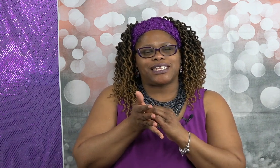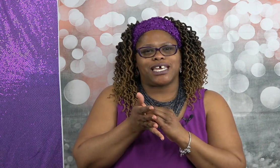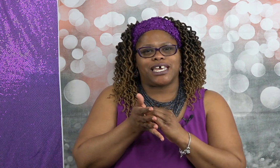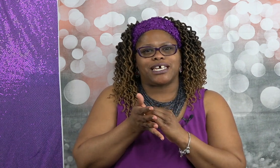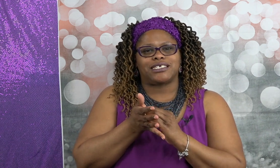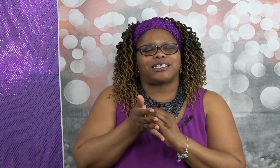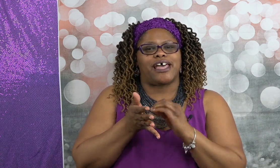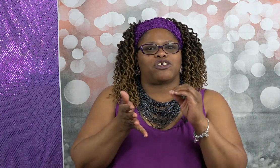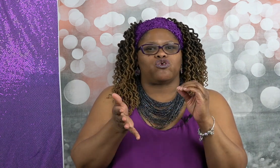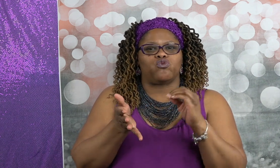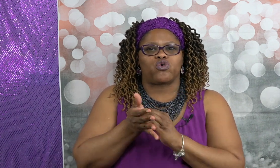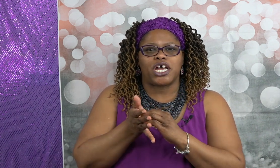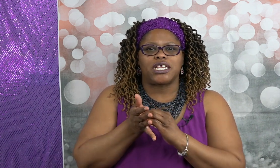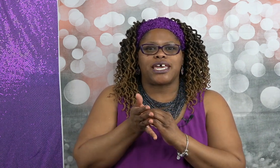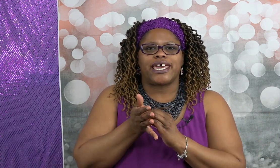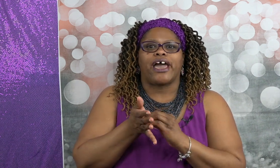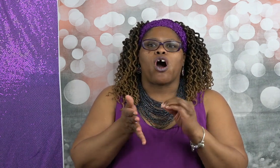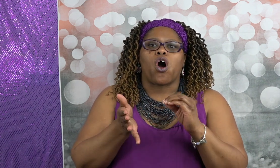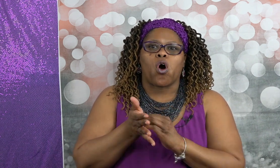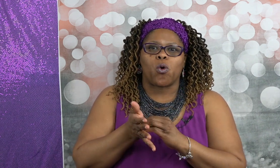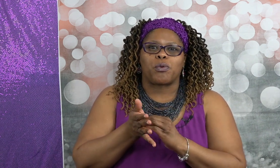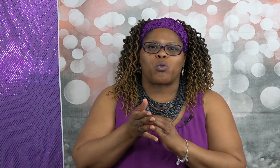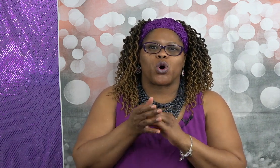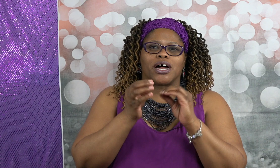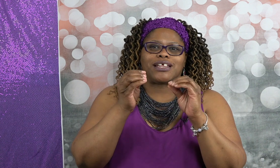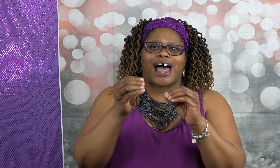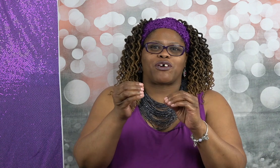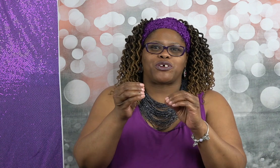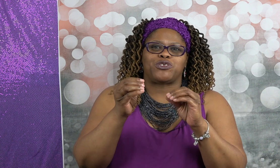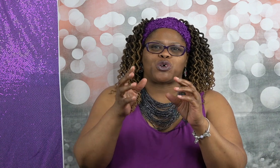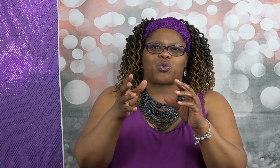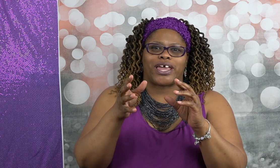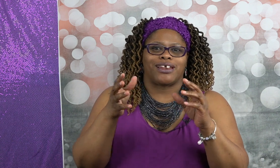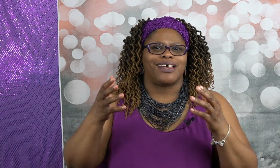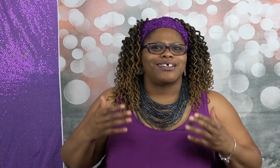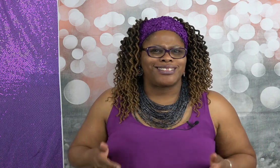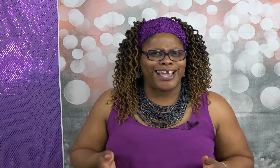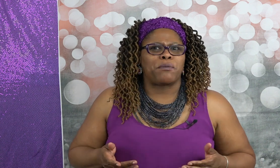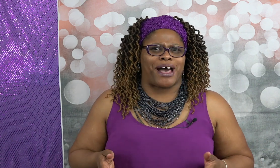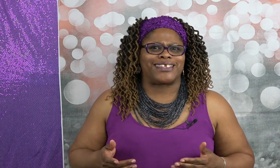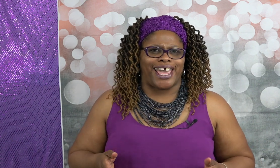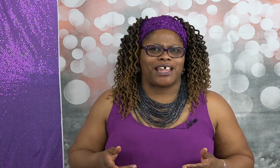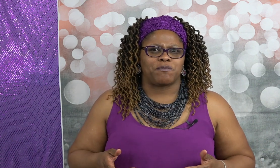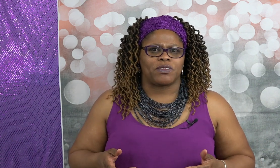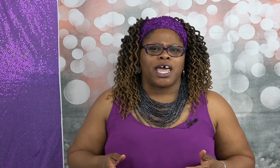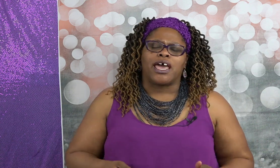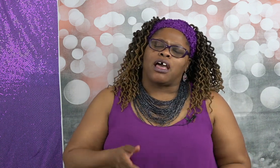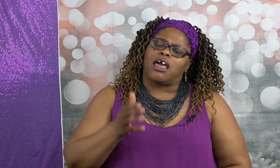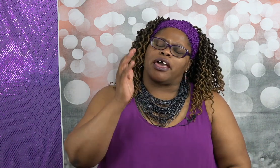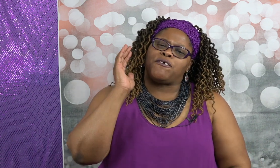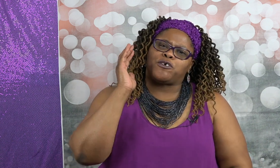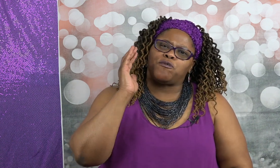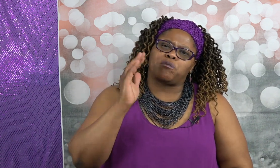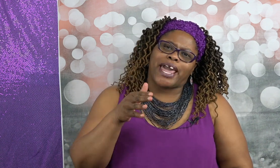things that you really hope will allow you to win think about that if you made